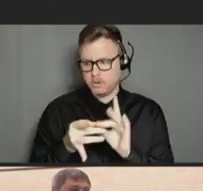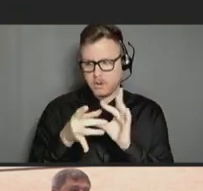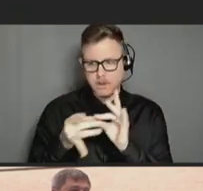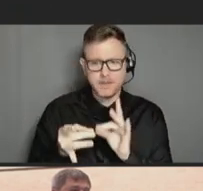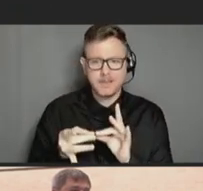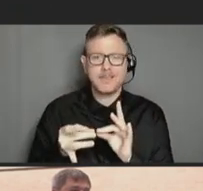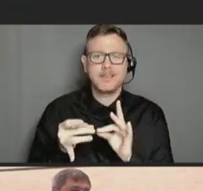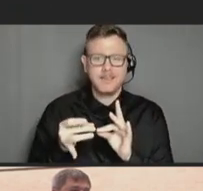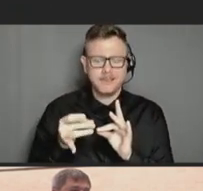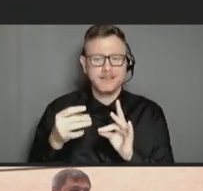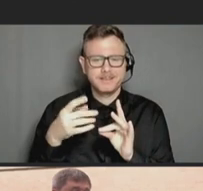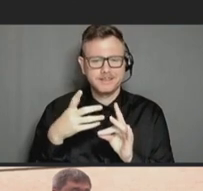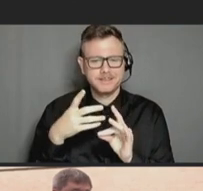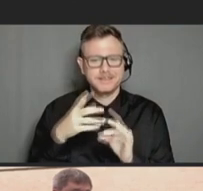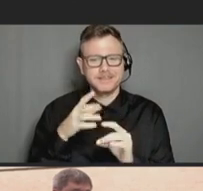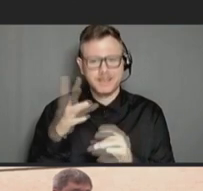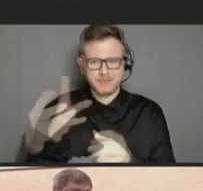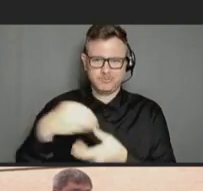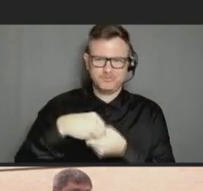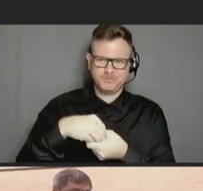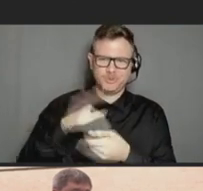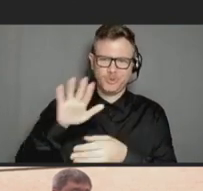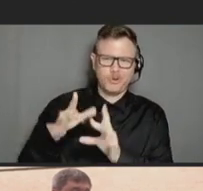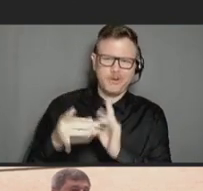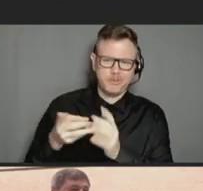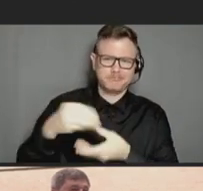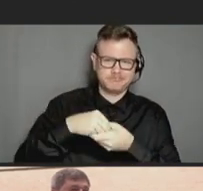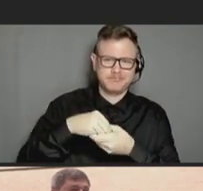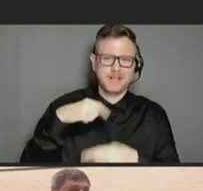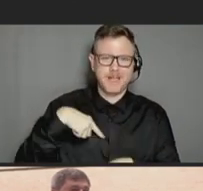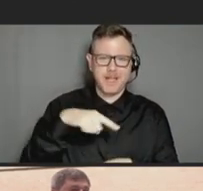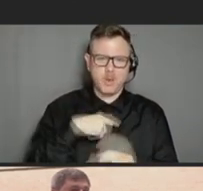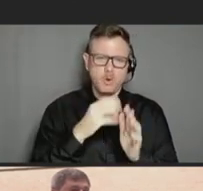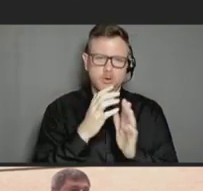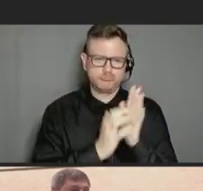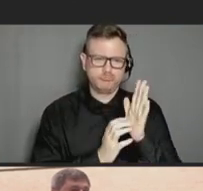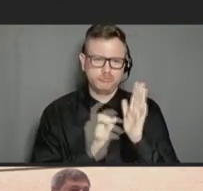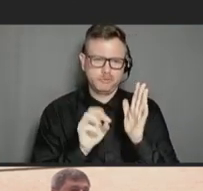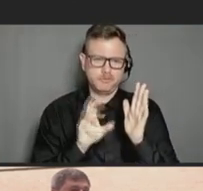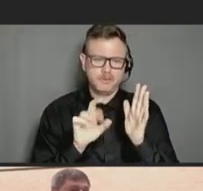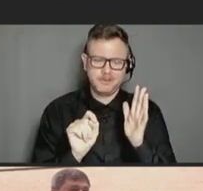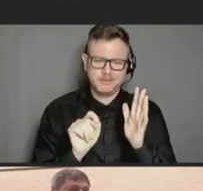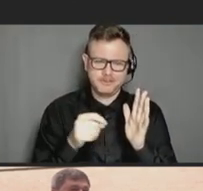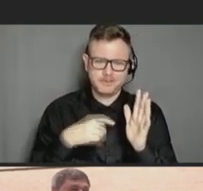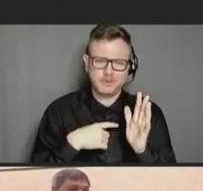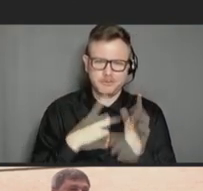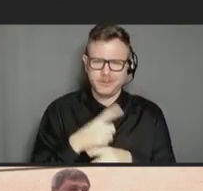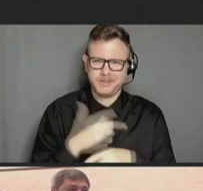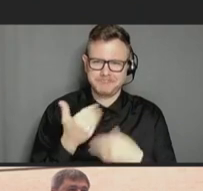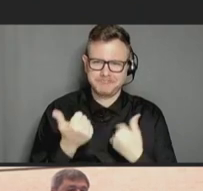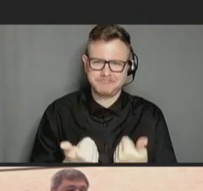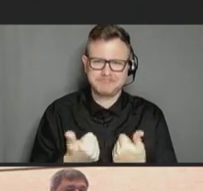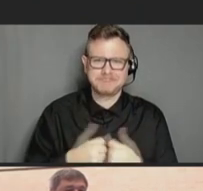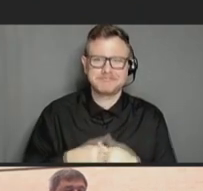into our draft. I think they're, again, right on.